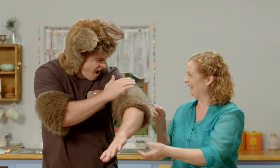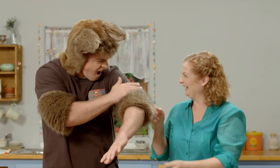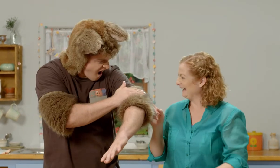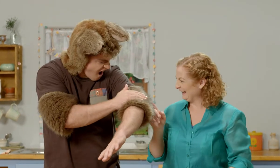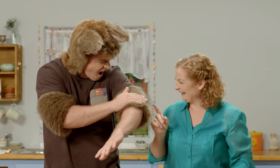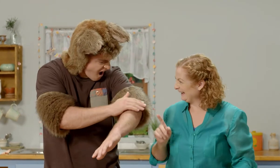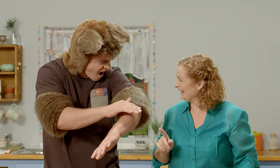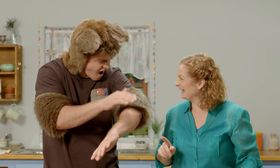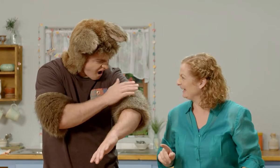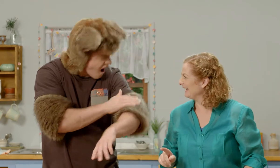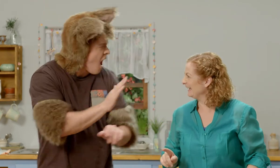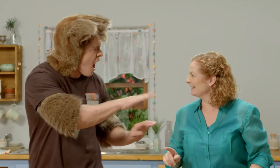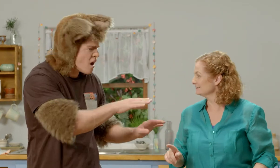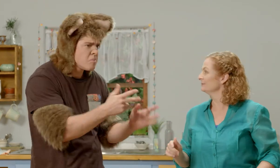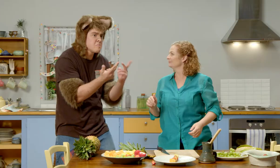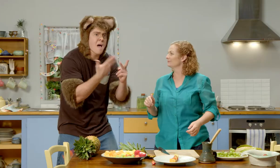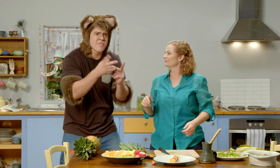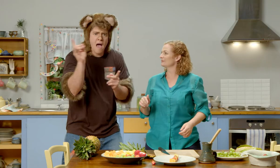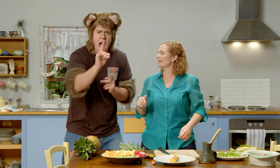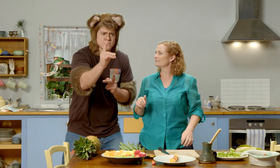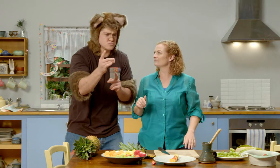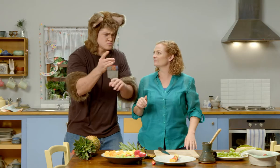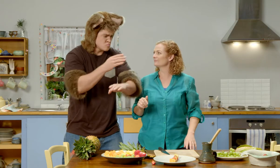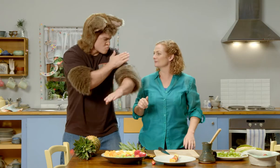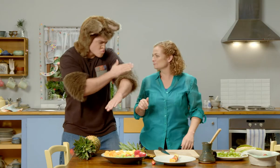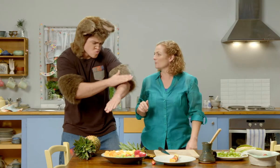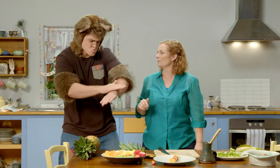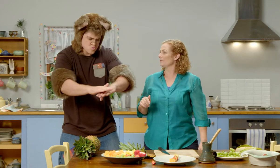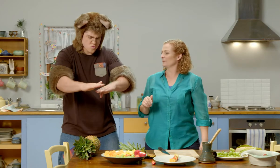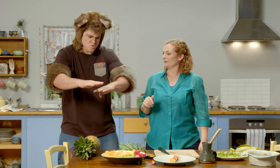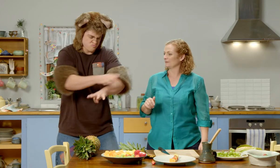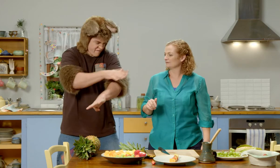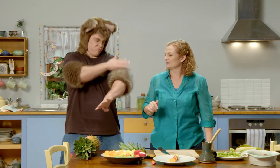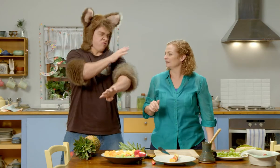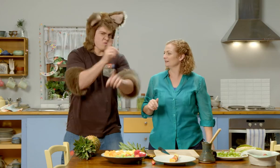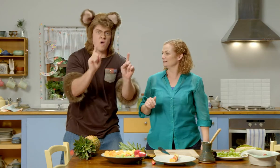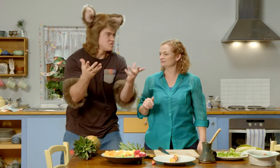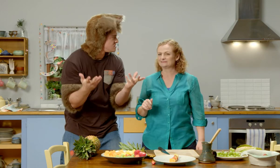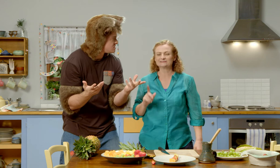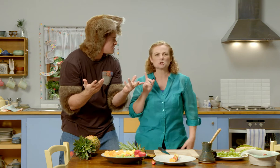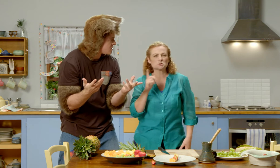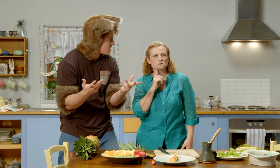You’re right, Sally! I wonder what other animals have smooth and rough skin.